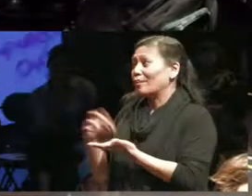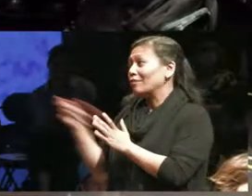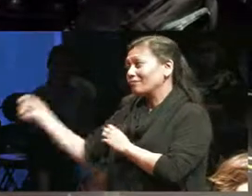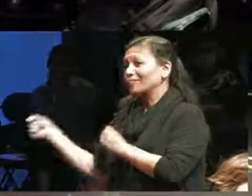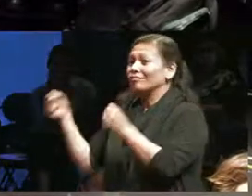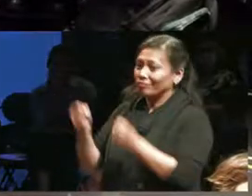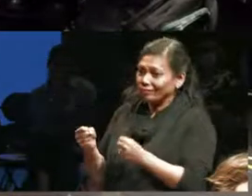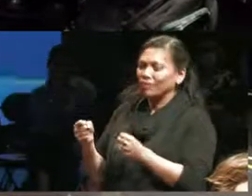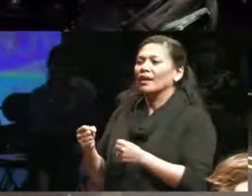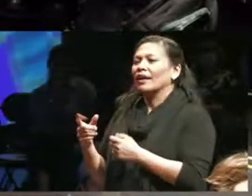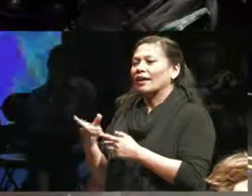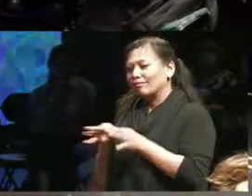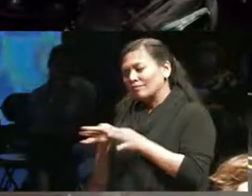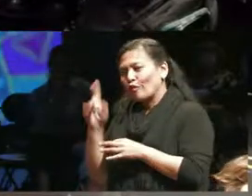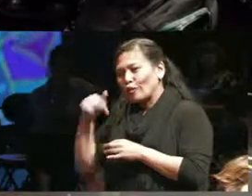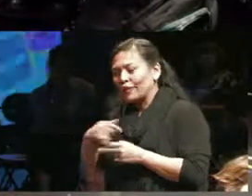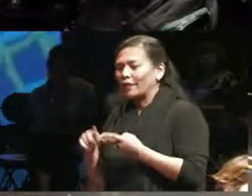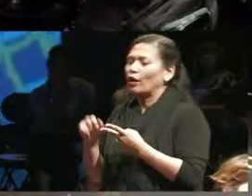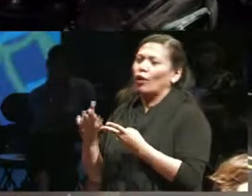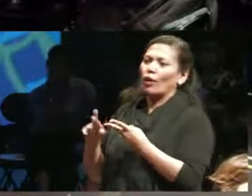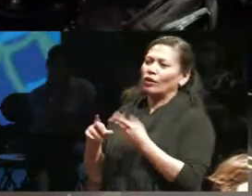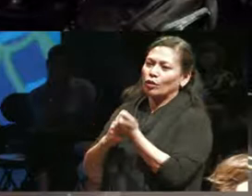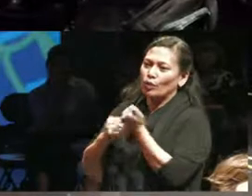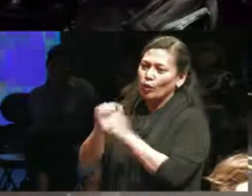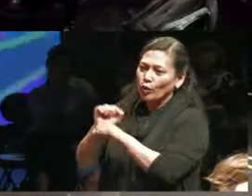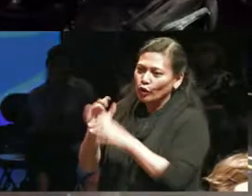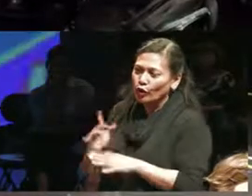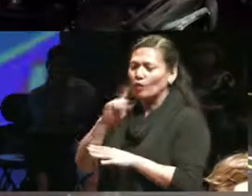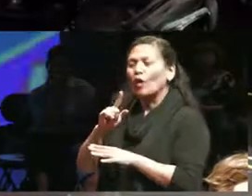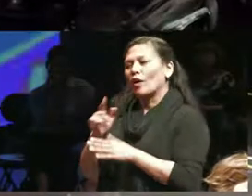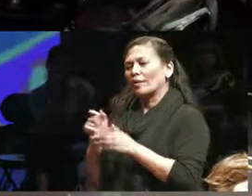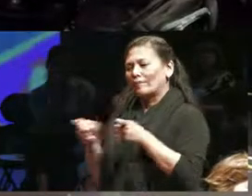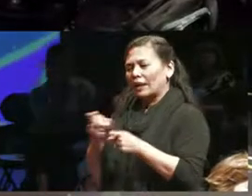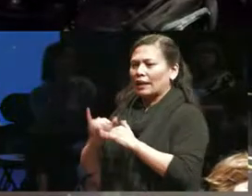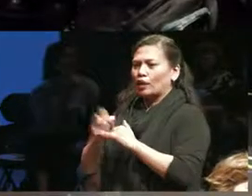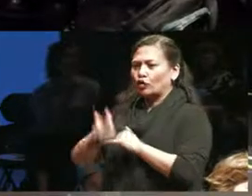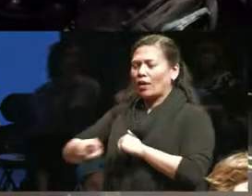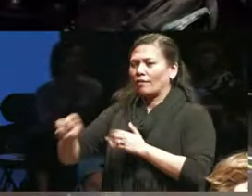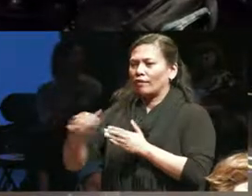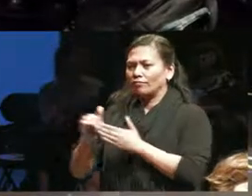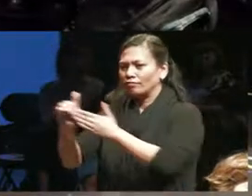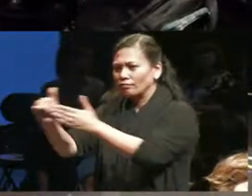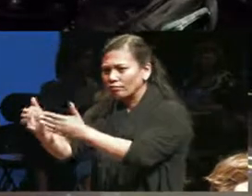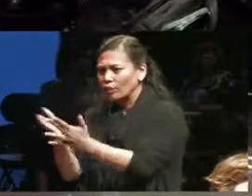worker with me in order to manage with the travel or often these these